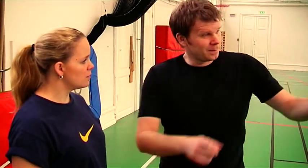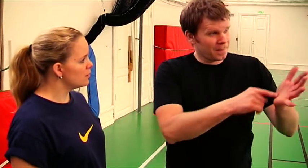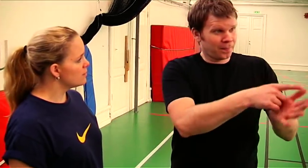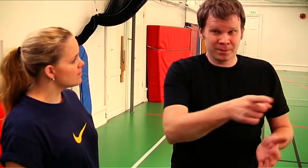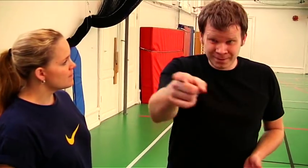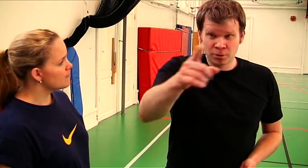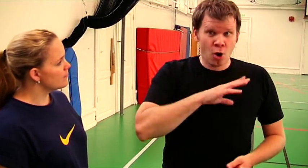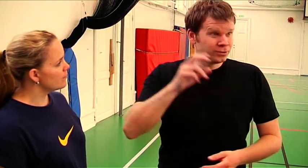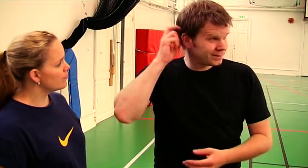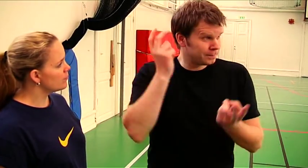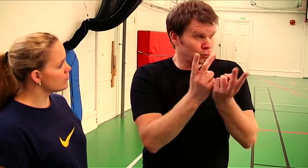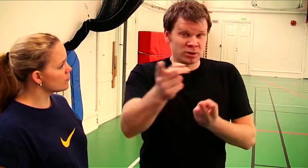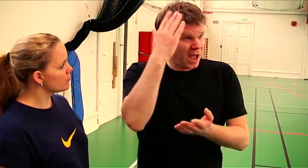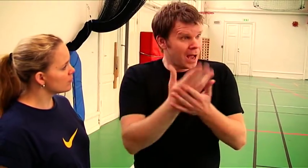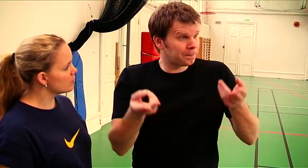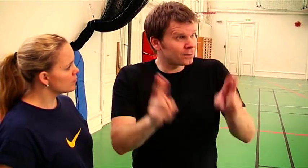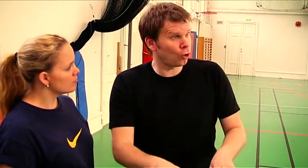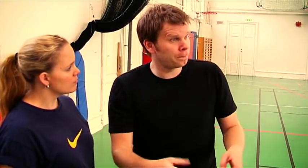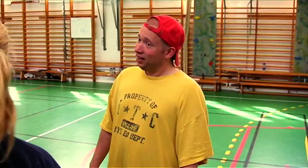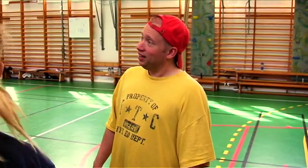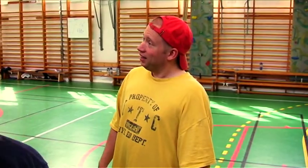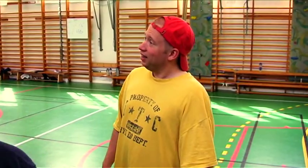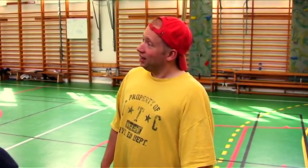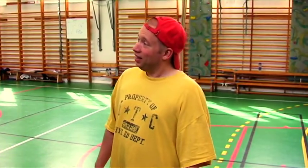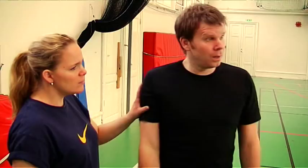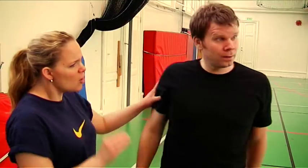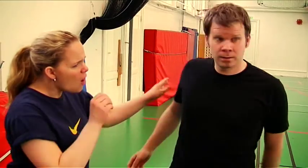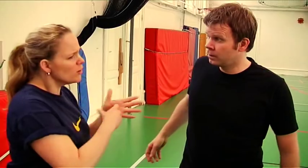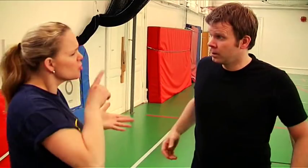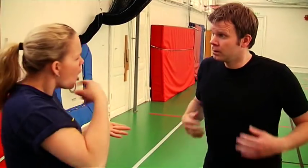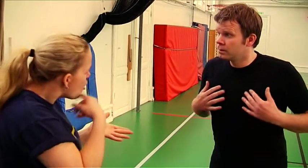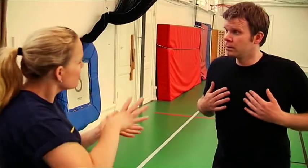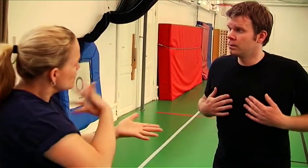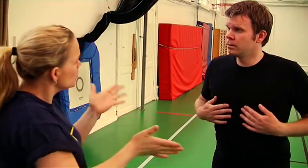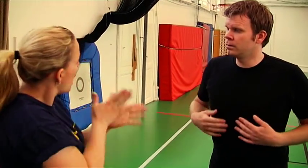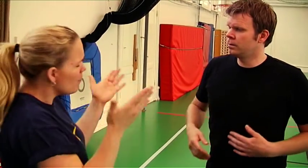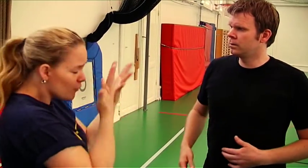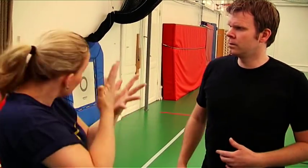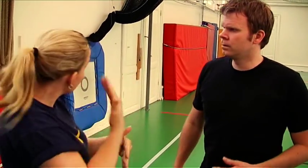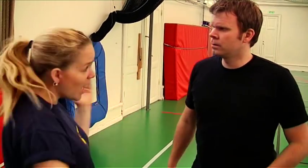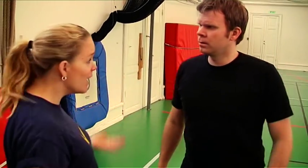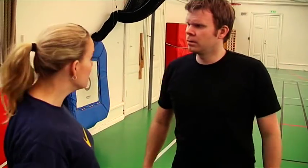Are you saying that he can't judge because he got CI? Obviously, speech and Sign Language can't pass along and that is confusing enough for one!